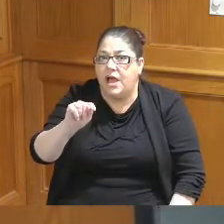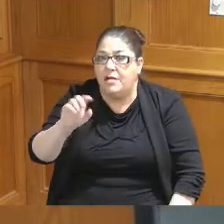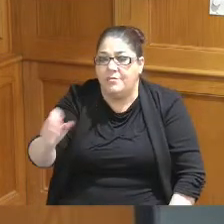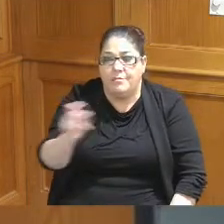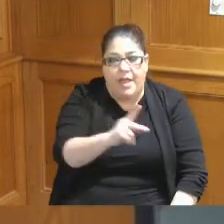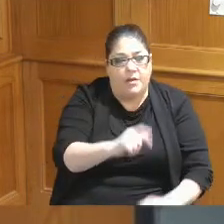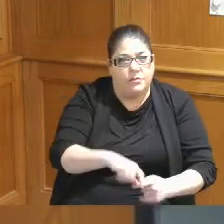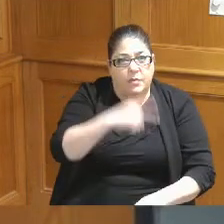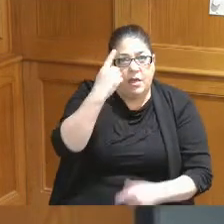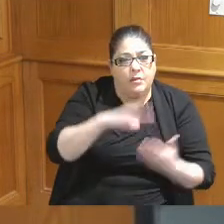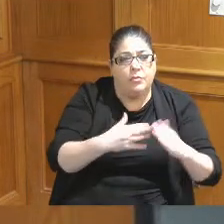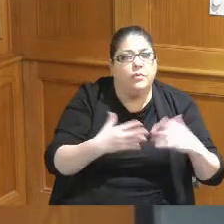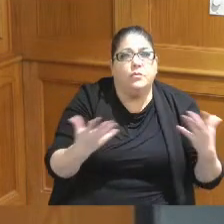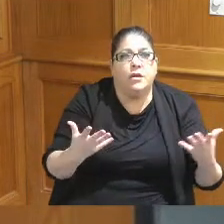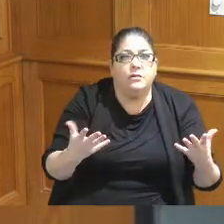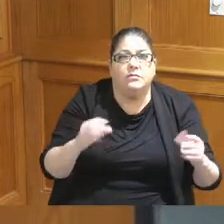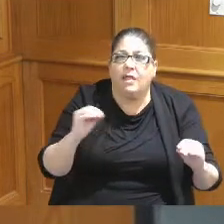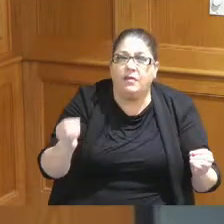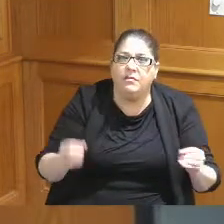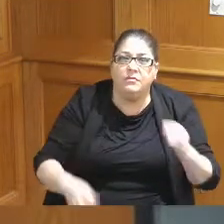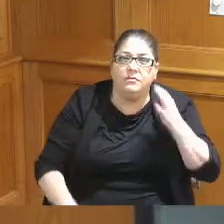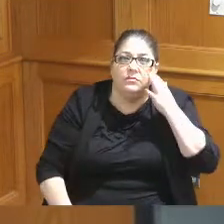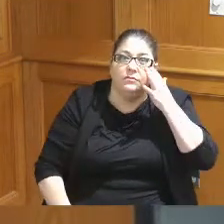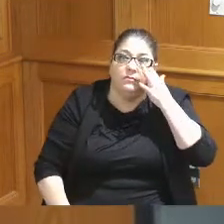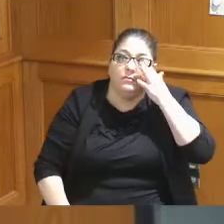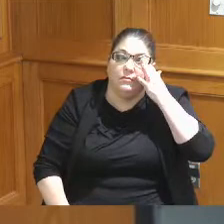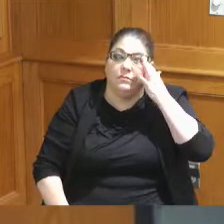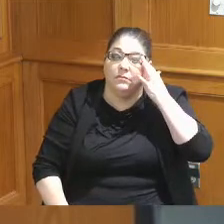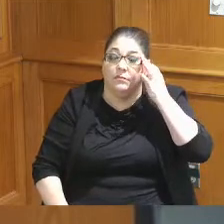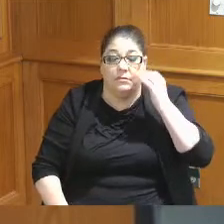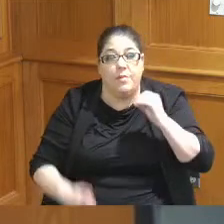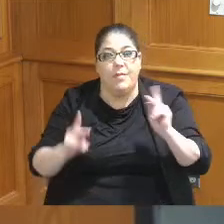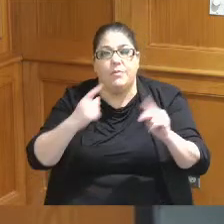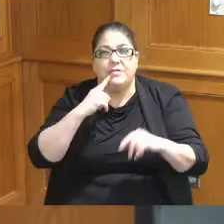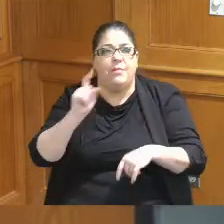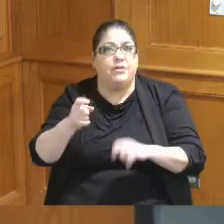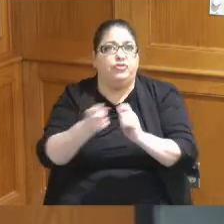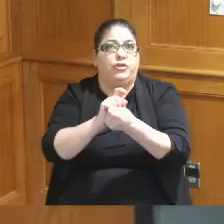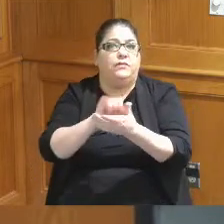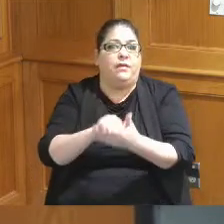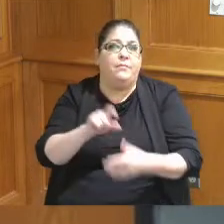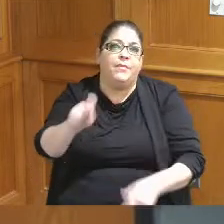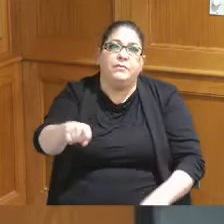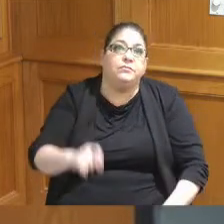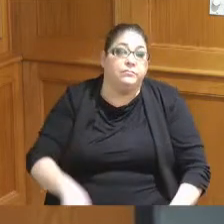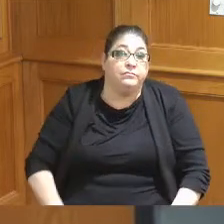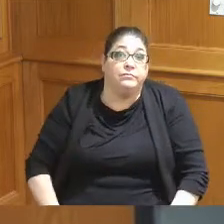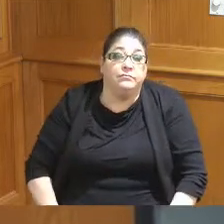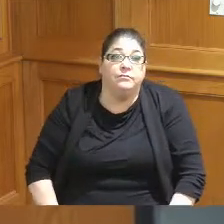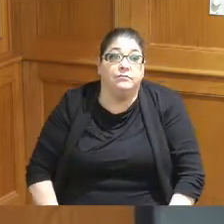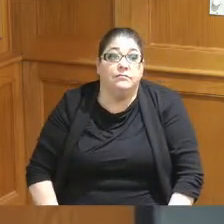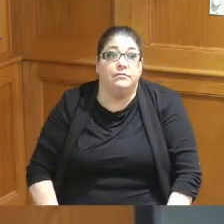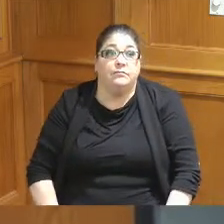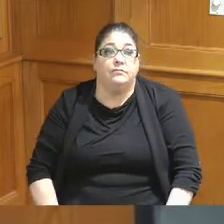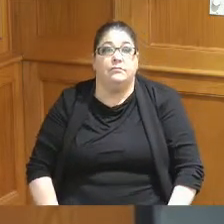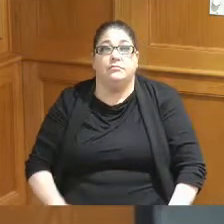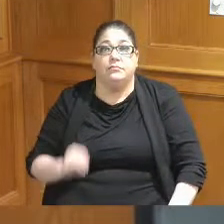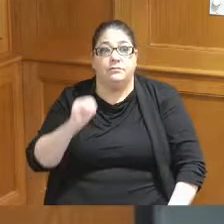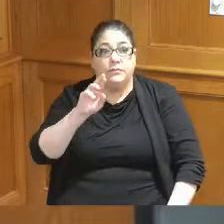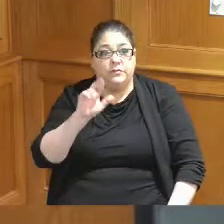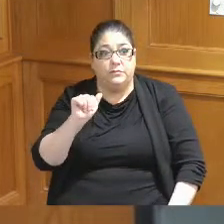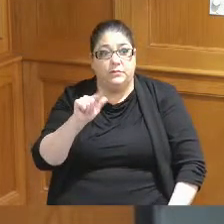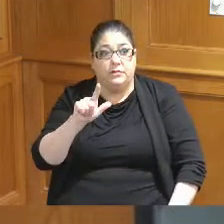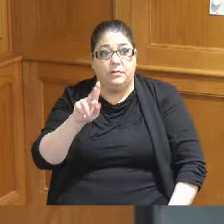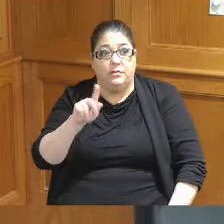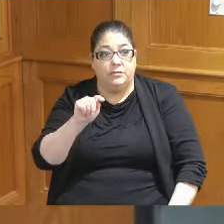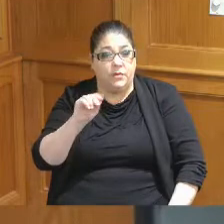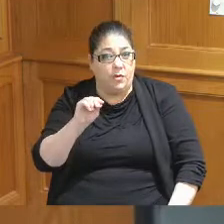black community and people are saying we've got to change that secondly Mr Aluotto this is a